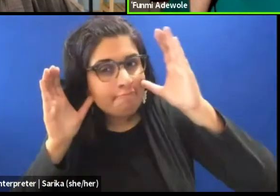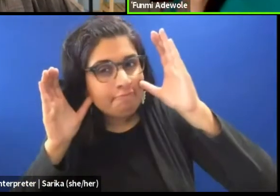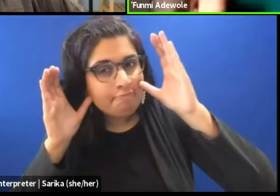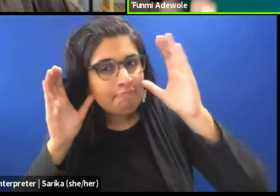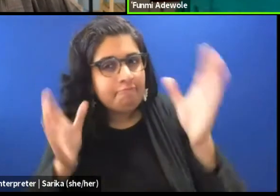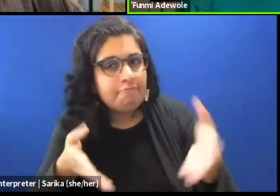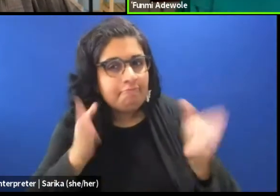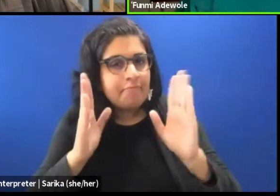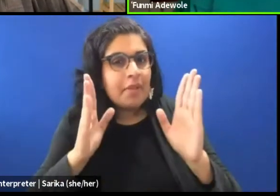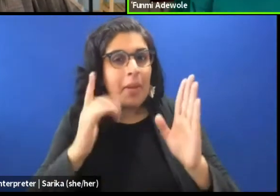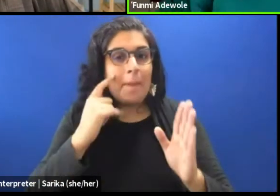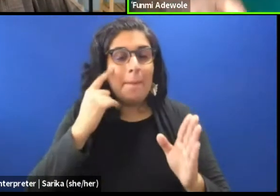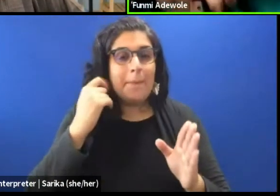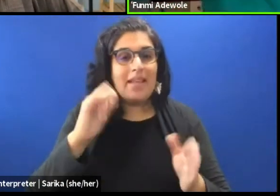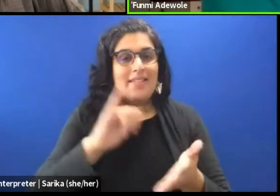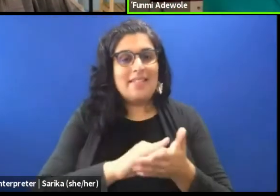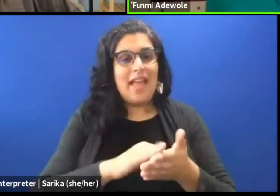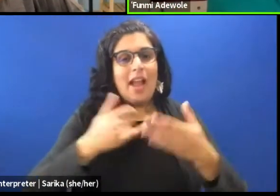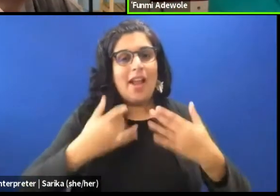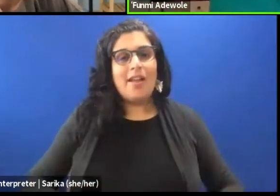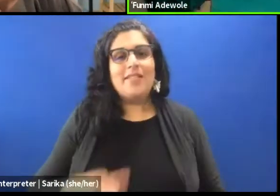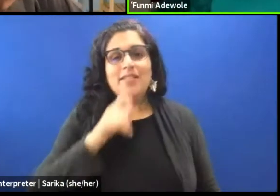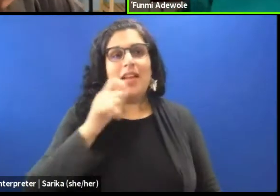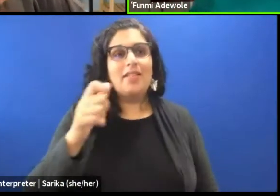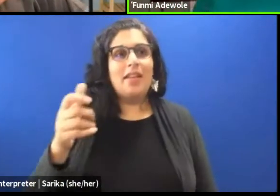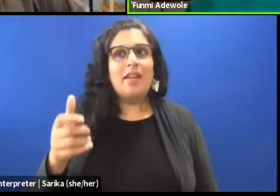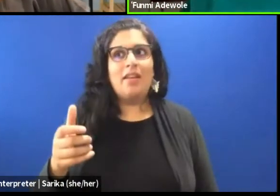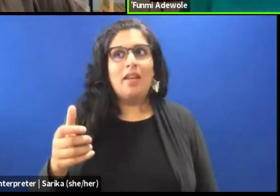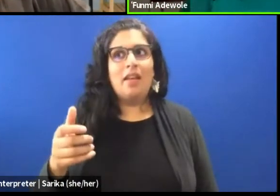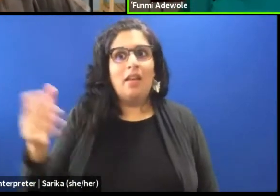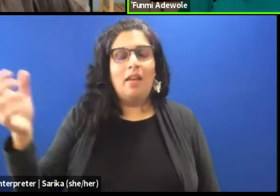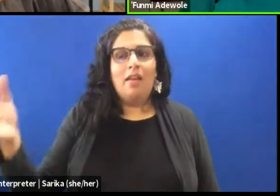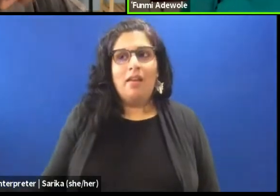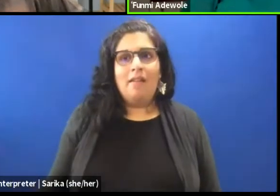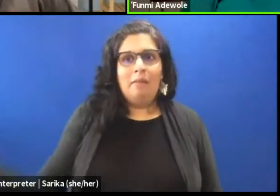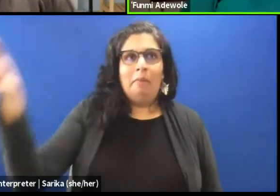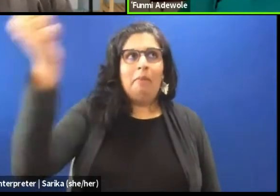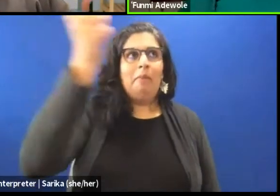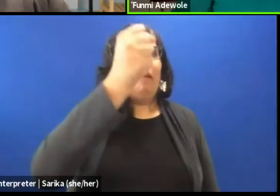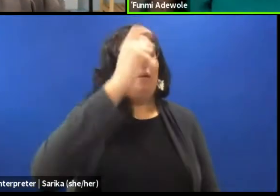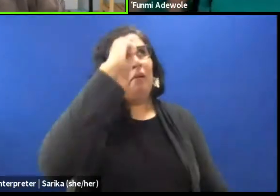because that costume doesn't transport them to a fantasy land, do you know what I mean?